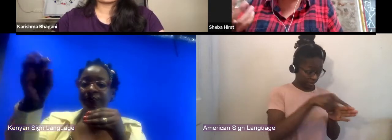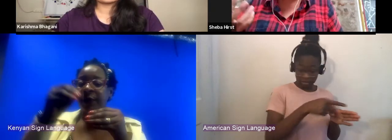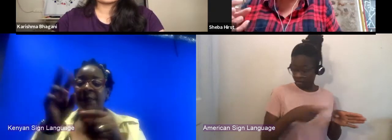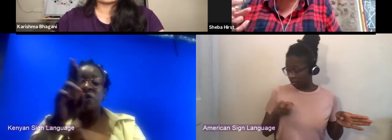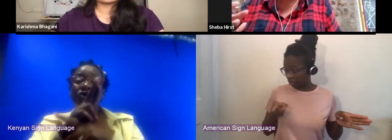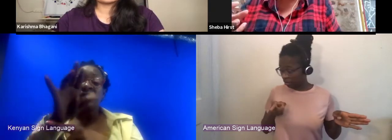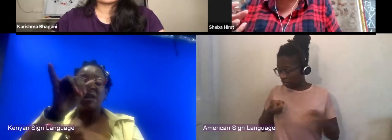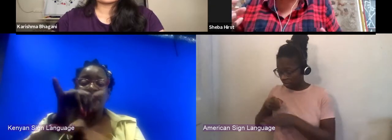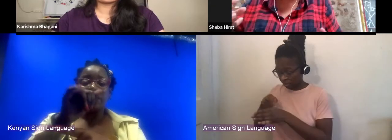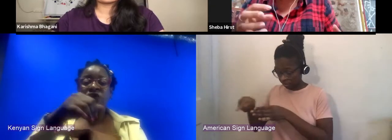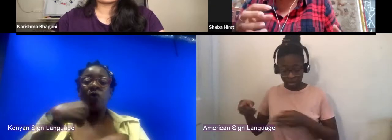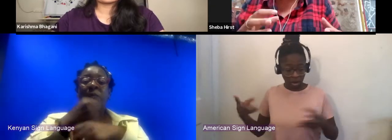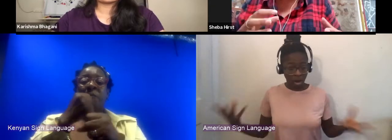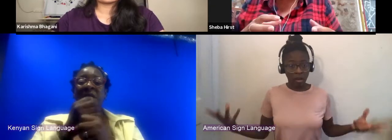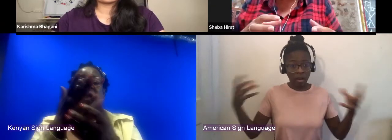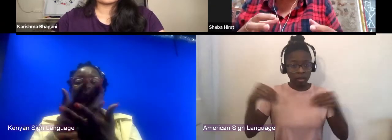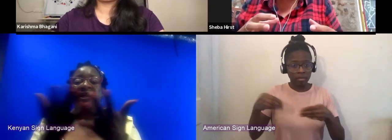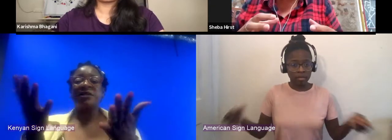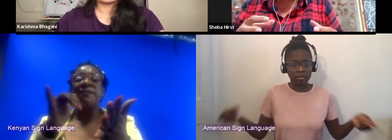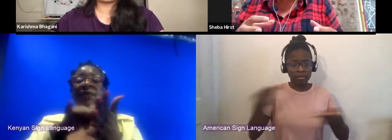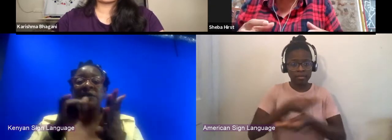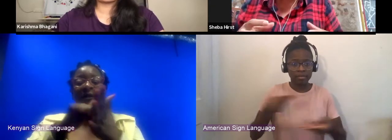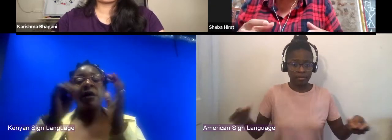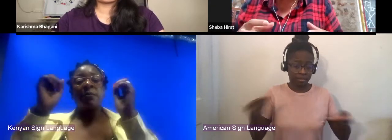that will serve this other new sector for instance.